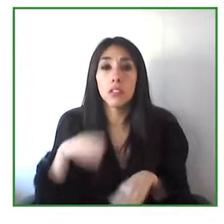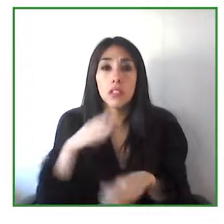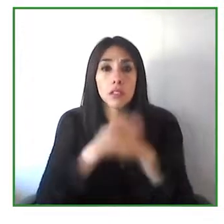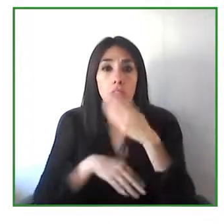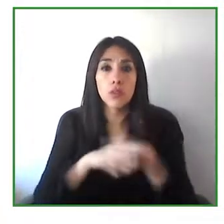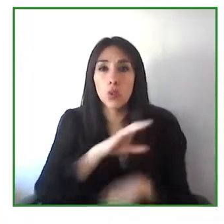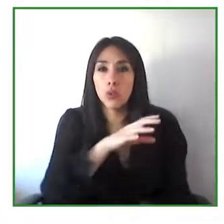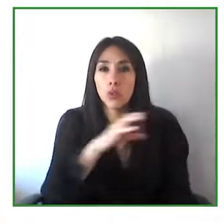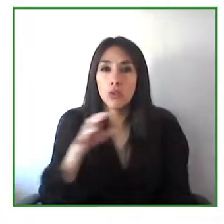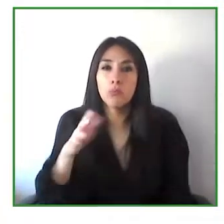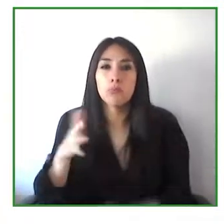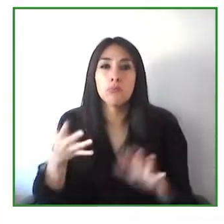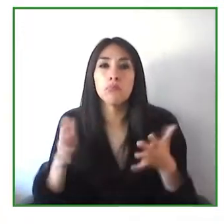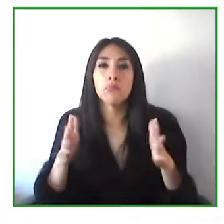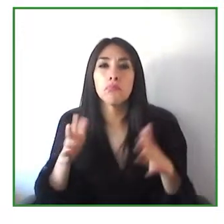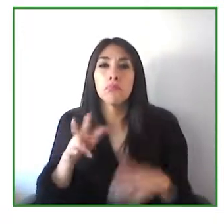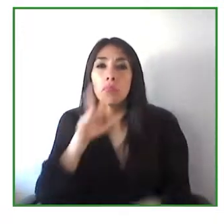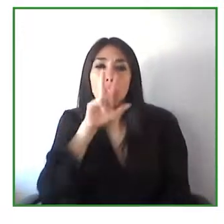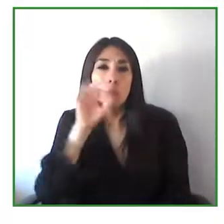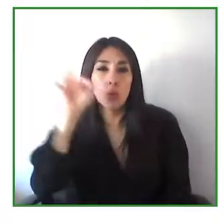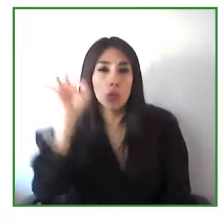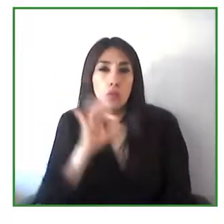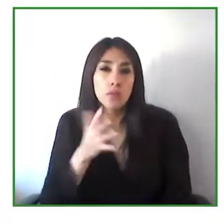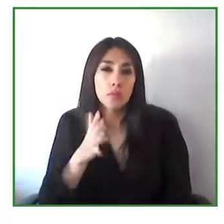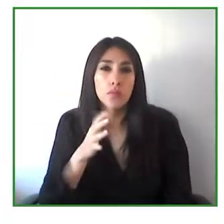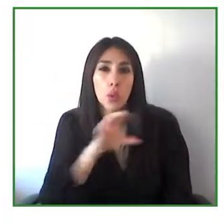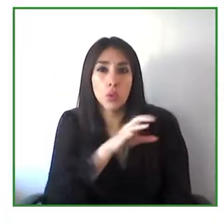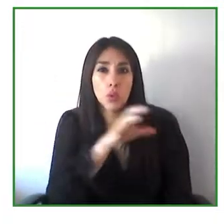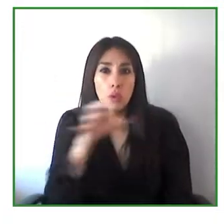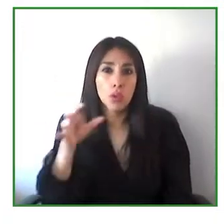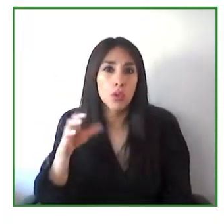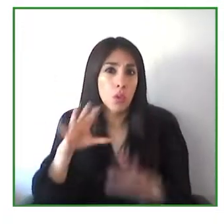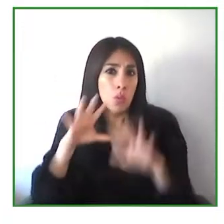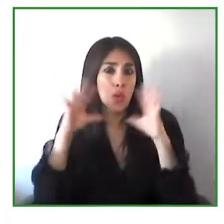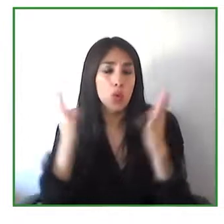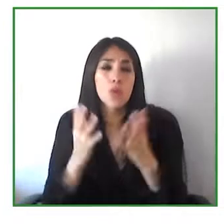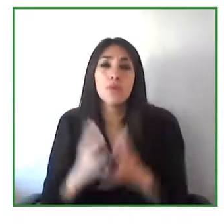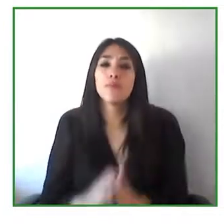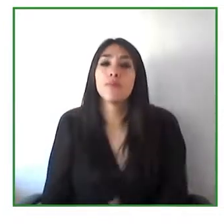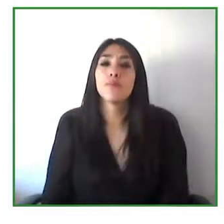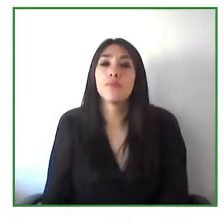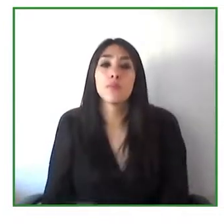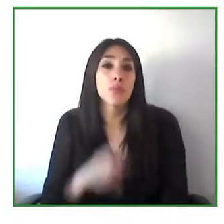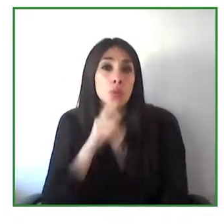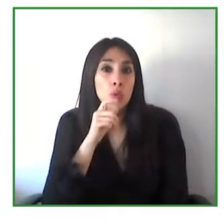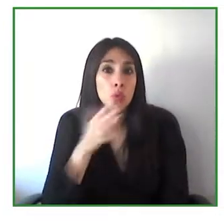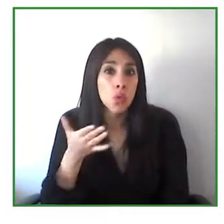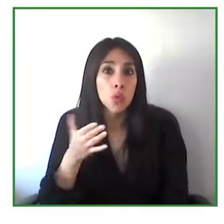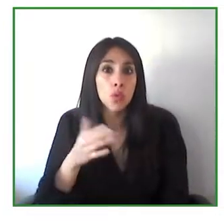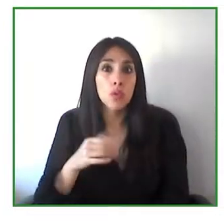those countries with the best success are those countries where formal processes